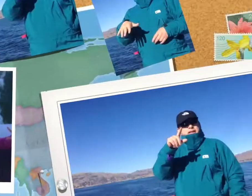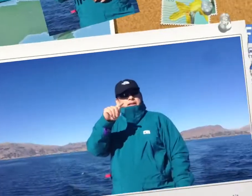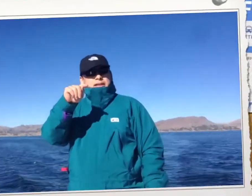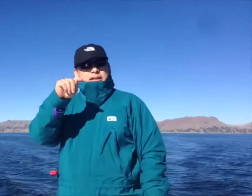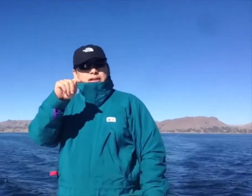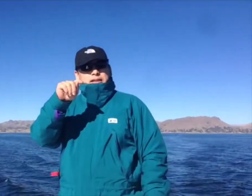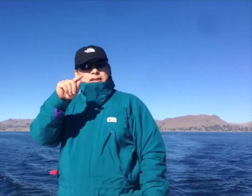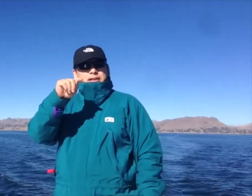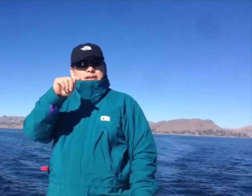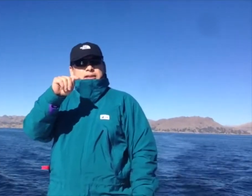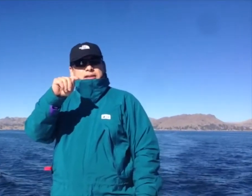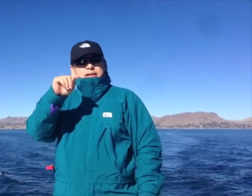This lake is called Titikaka (Titicaca)